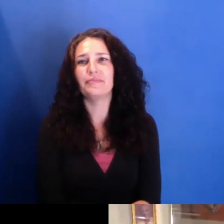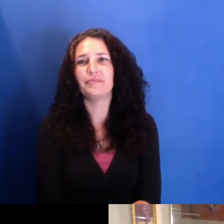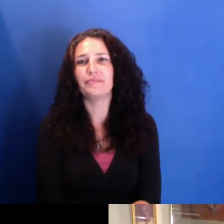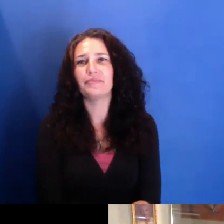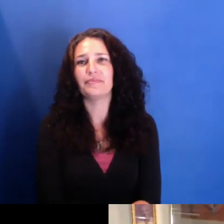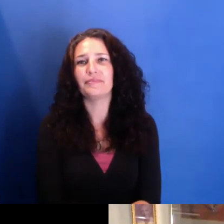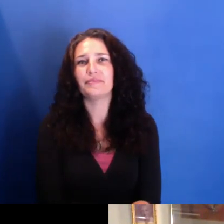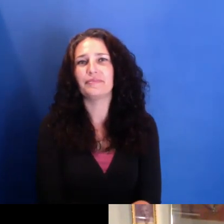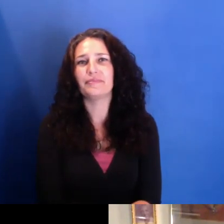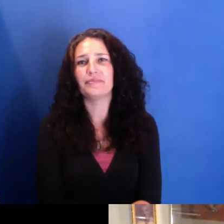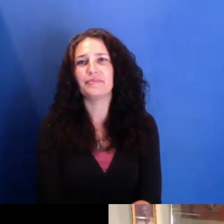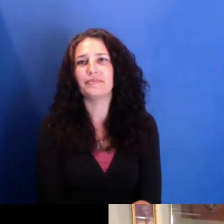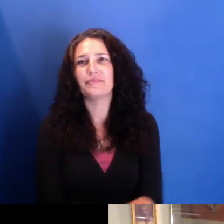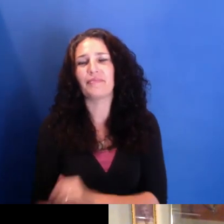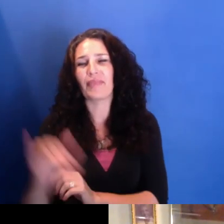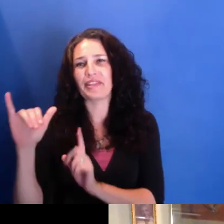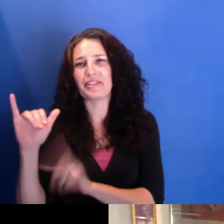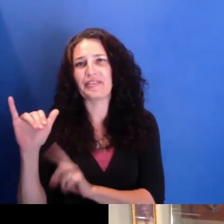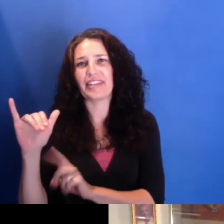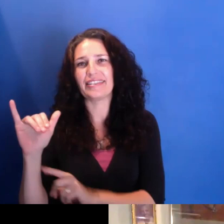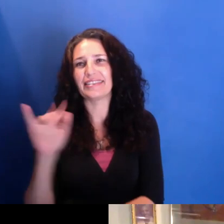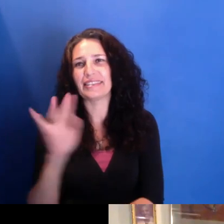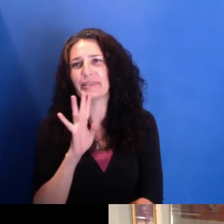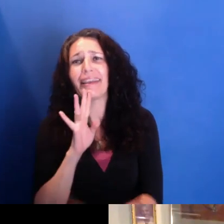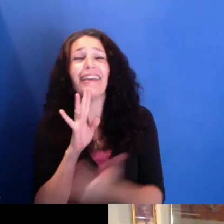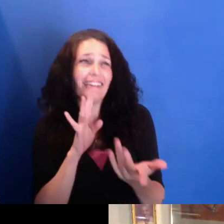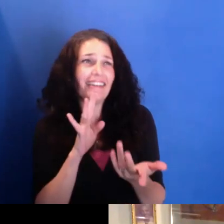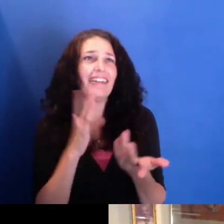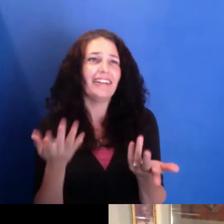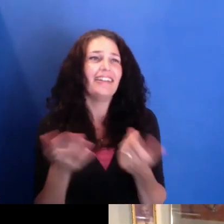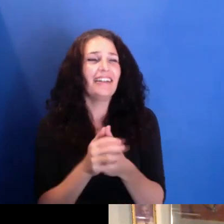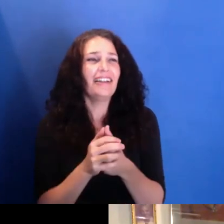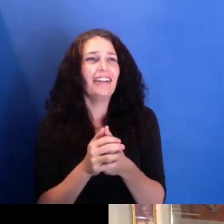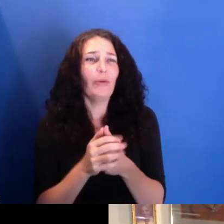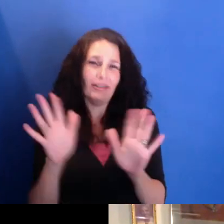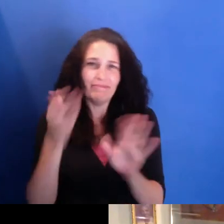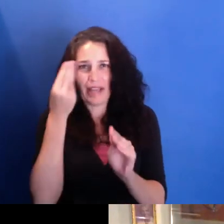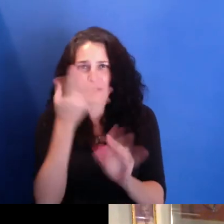you know, I've told you that I had been-- was-- first of all, I'm honored to be a part of the conversation